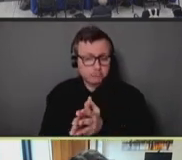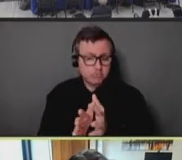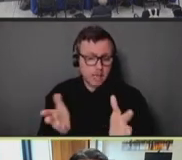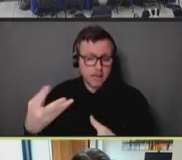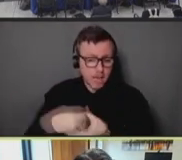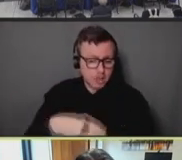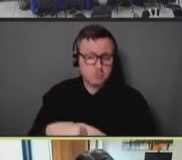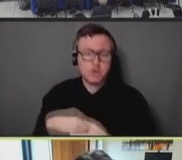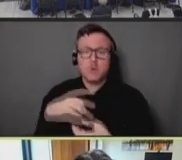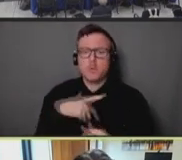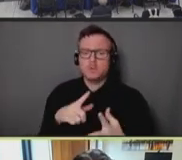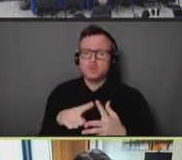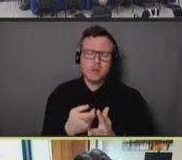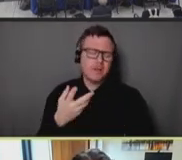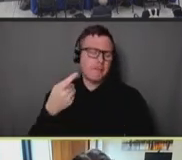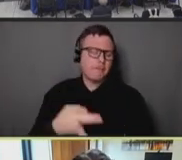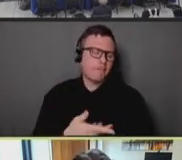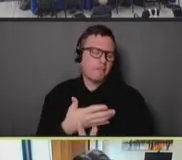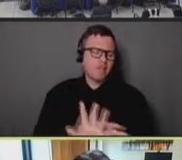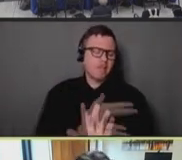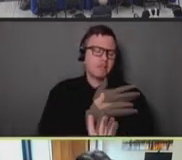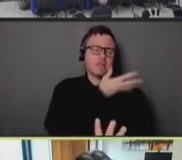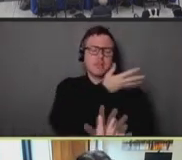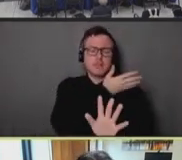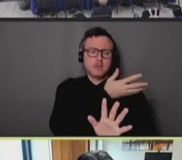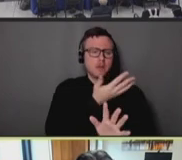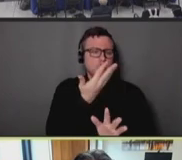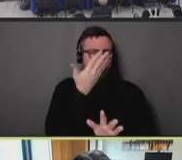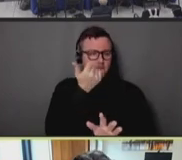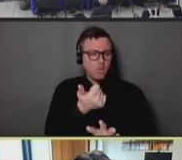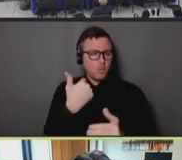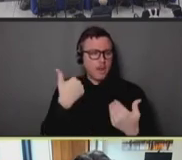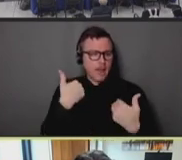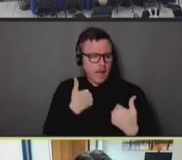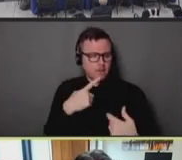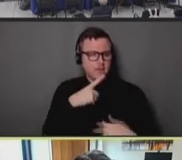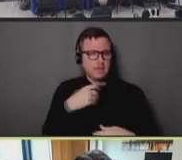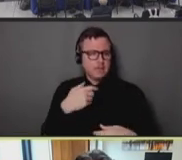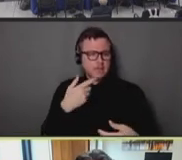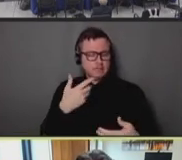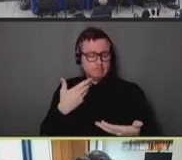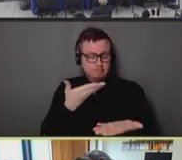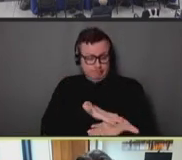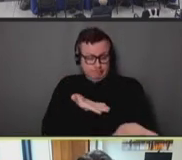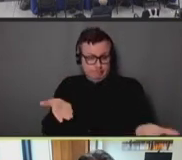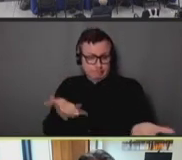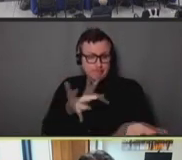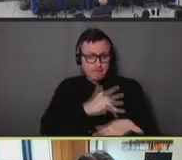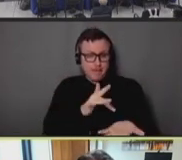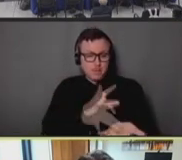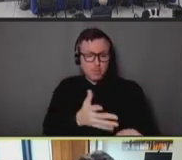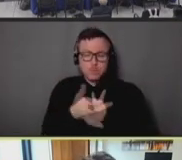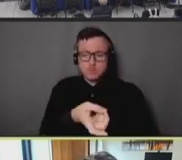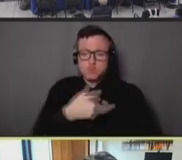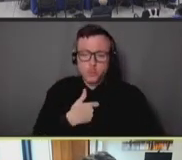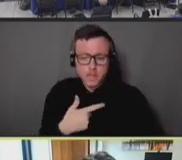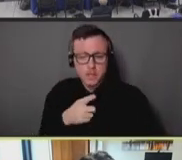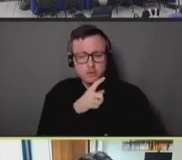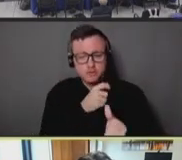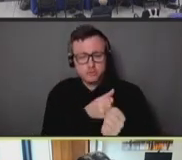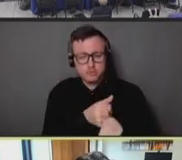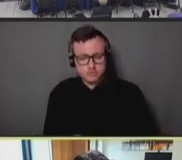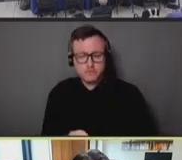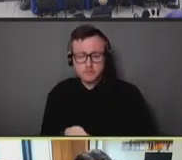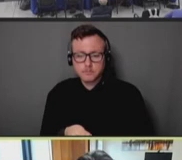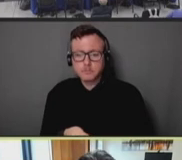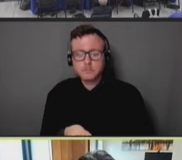know, months before we actually have the vaccines in hand, and we really tracked both preceding